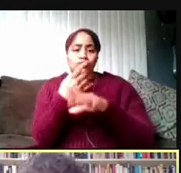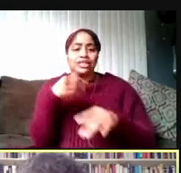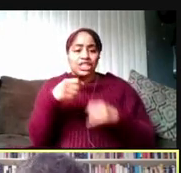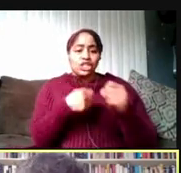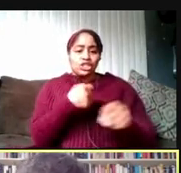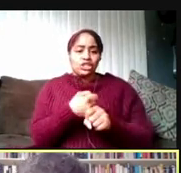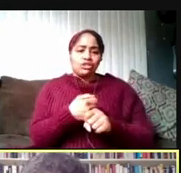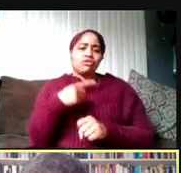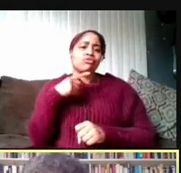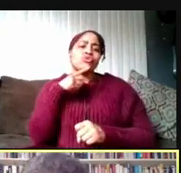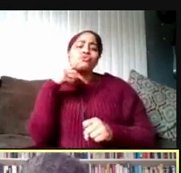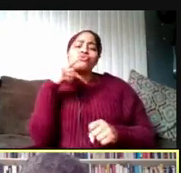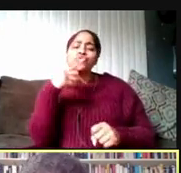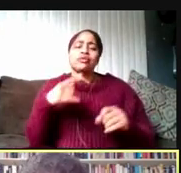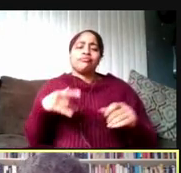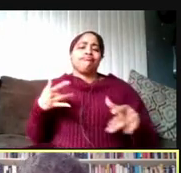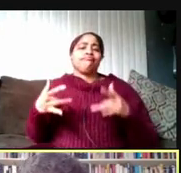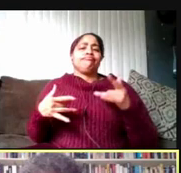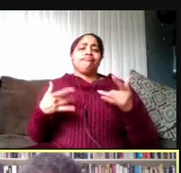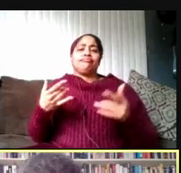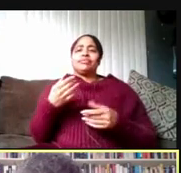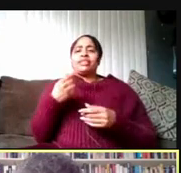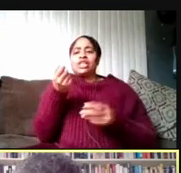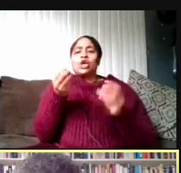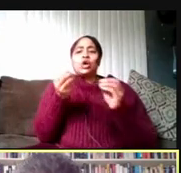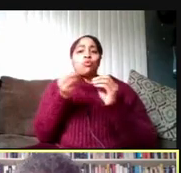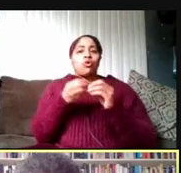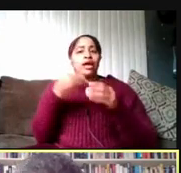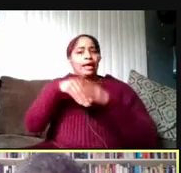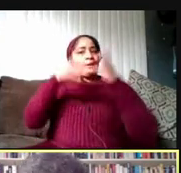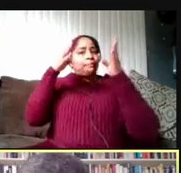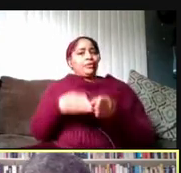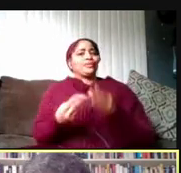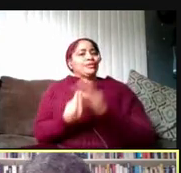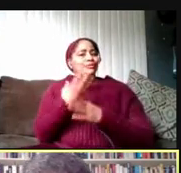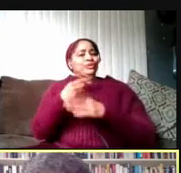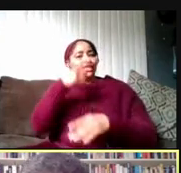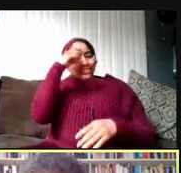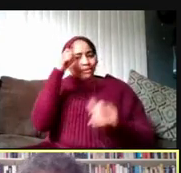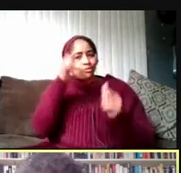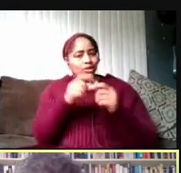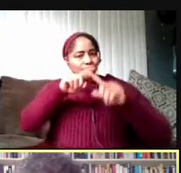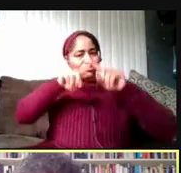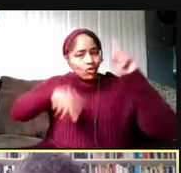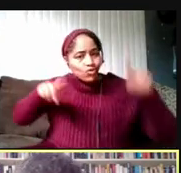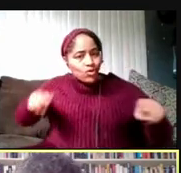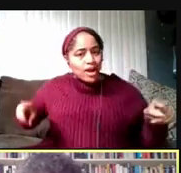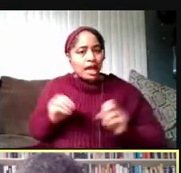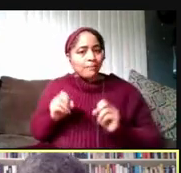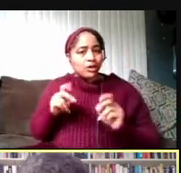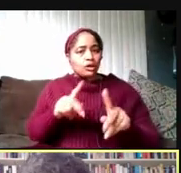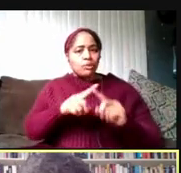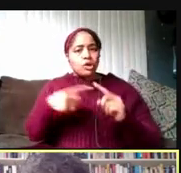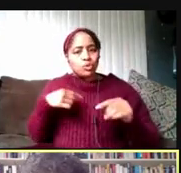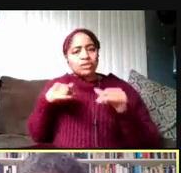a somewhat more in-person spring and summer with a variety of opportunities but we are proceeding judiciously.